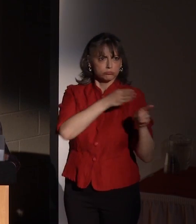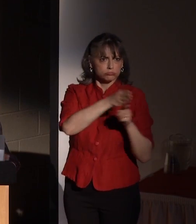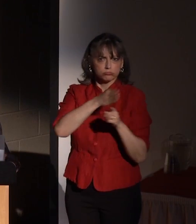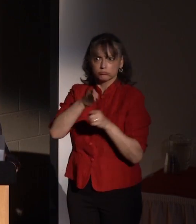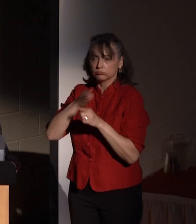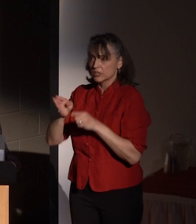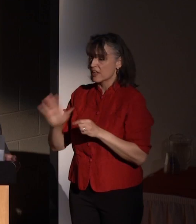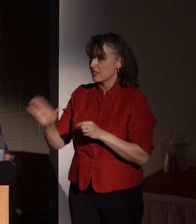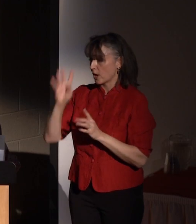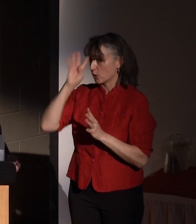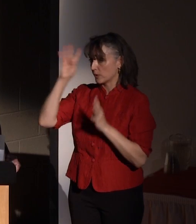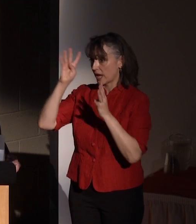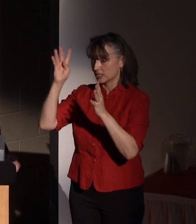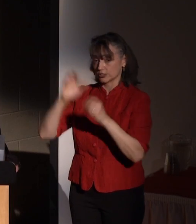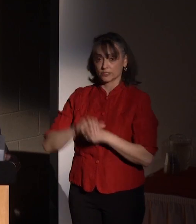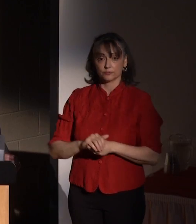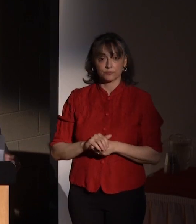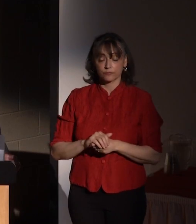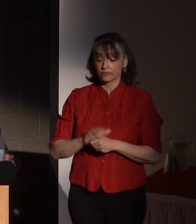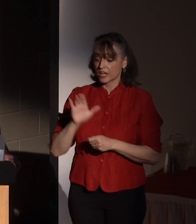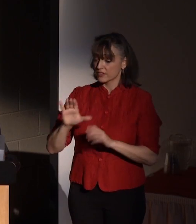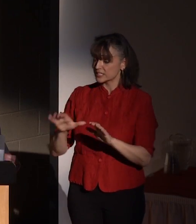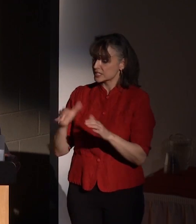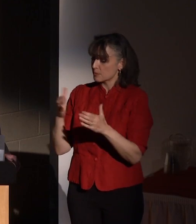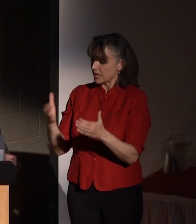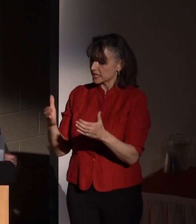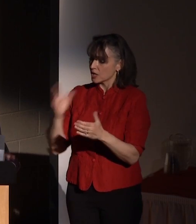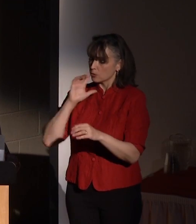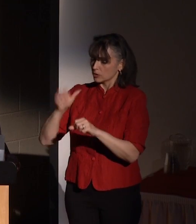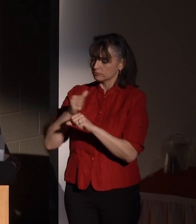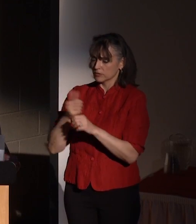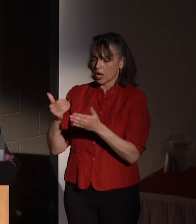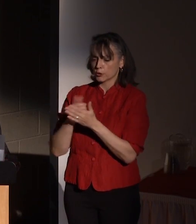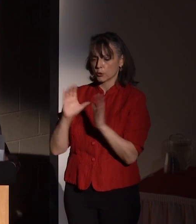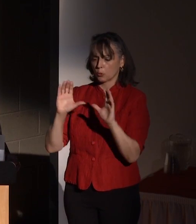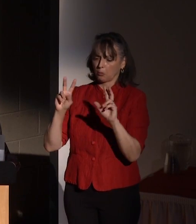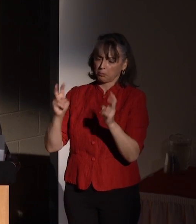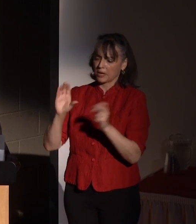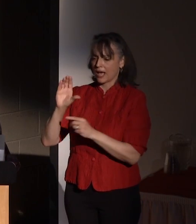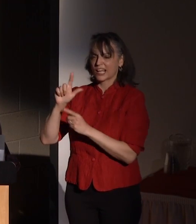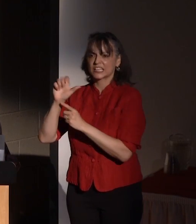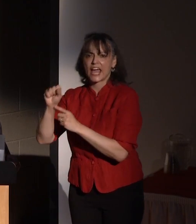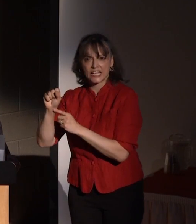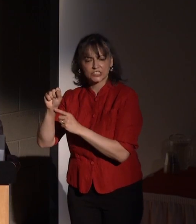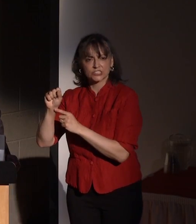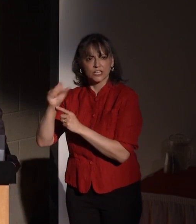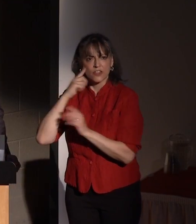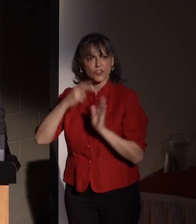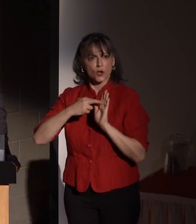This committee strives to build a class of innovators that represents the nature of innovation at RIT, diverse